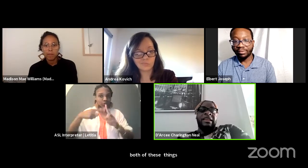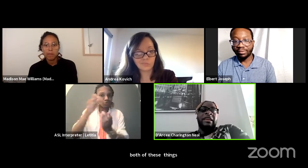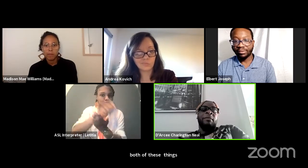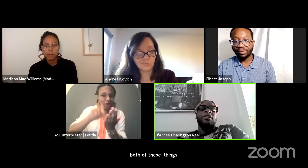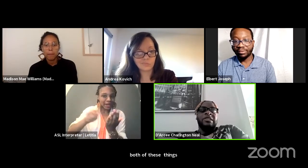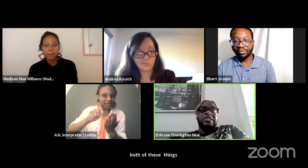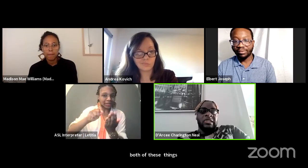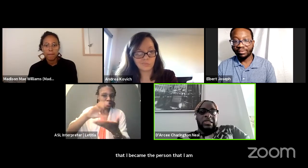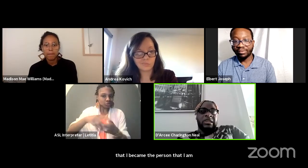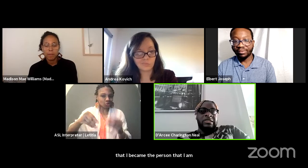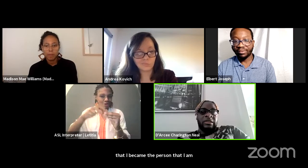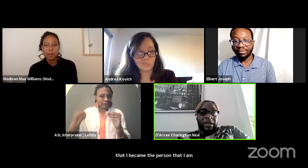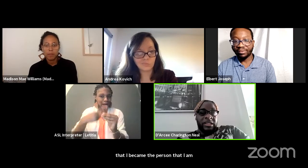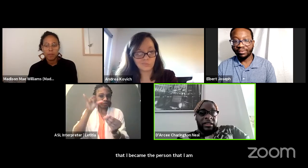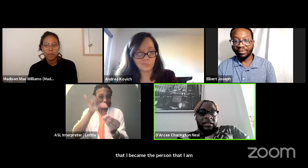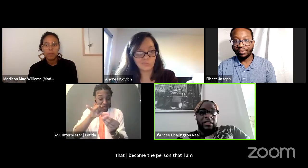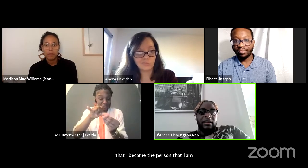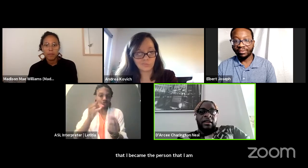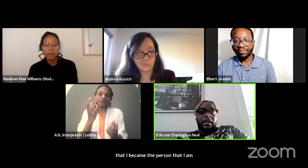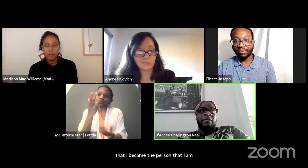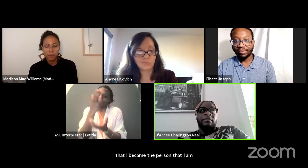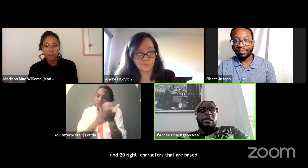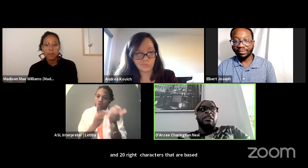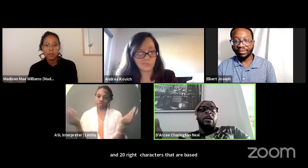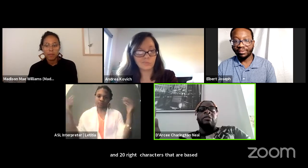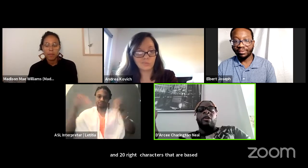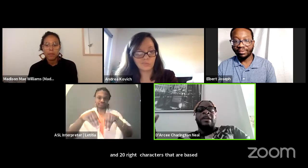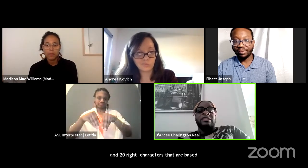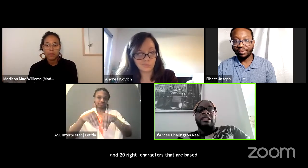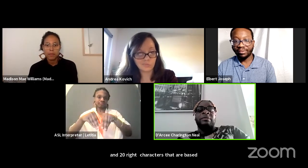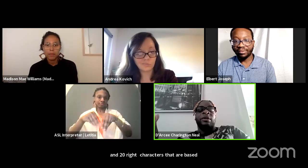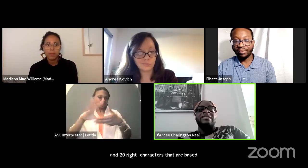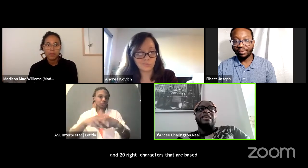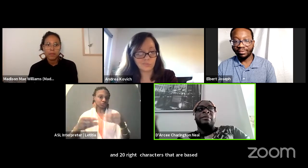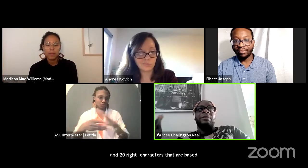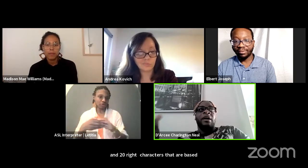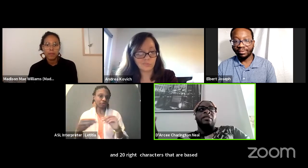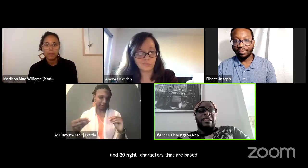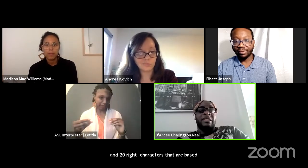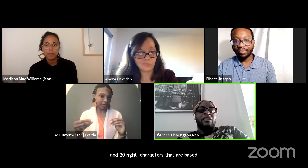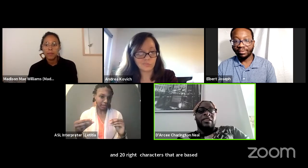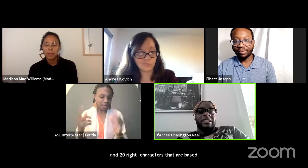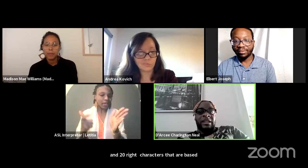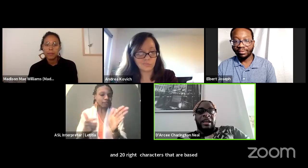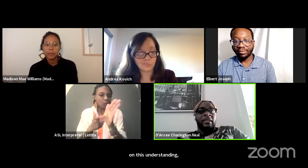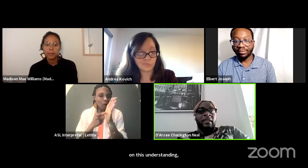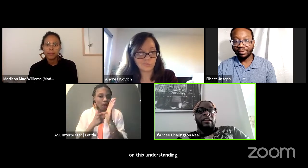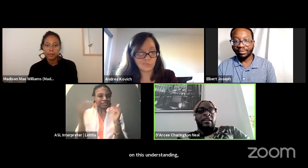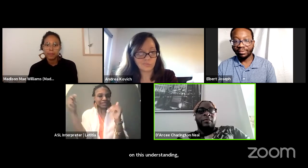taking both of these things into consideration, you know it requires a deeper understanding of intersectionality,